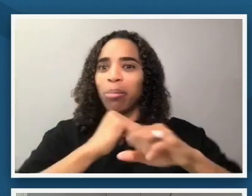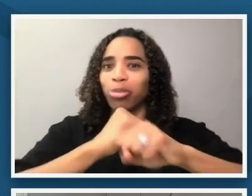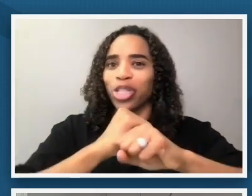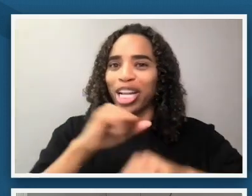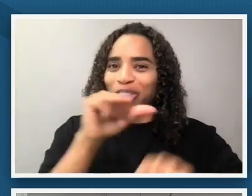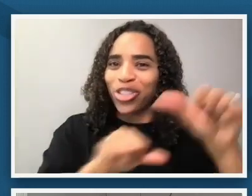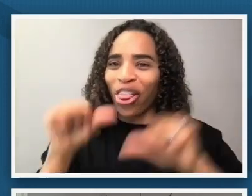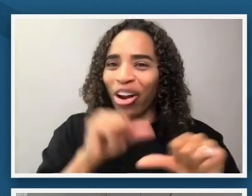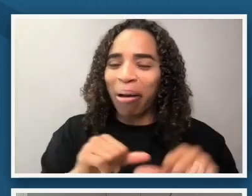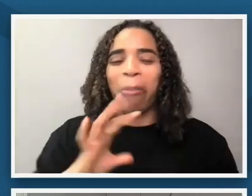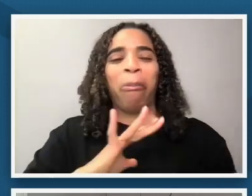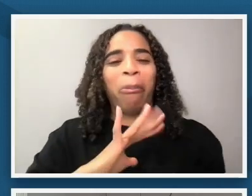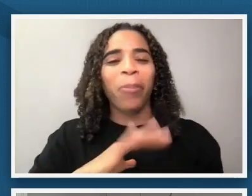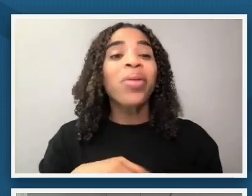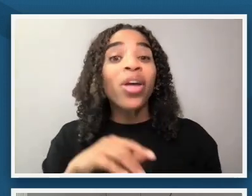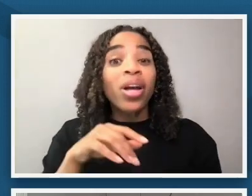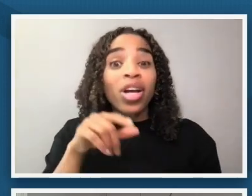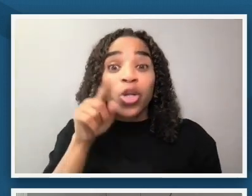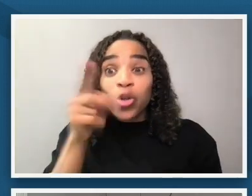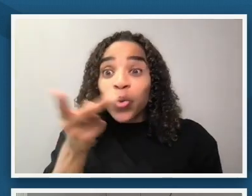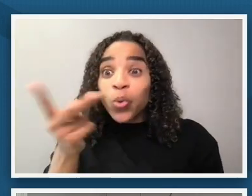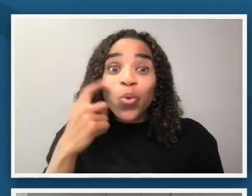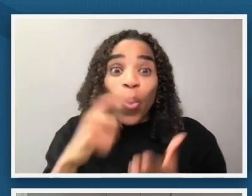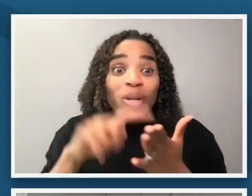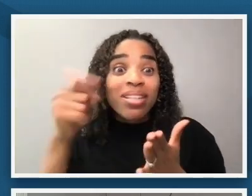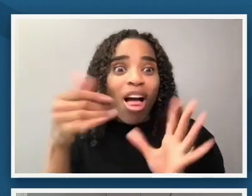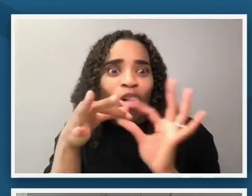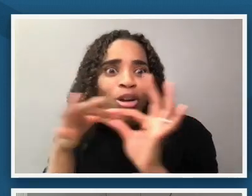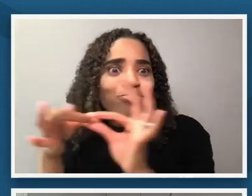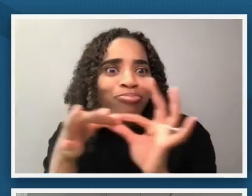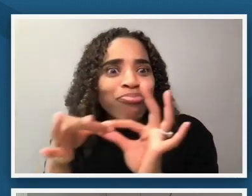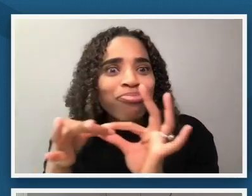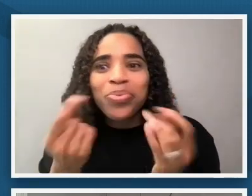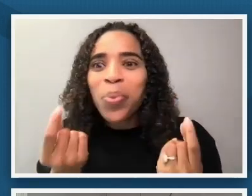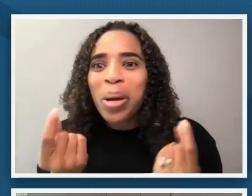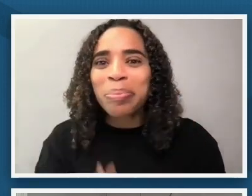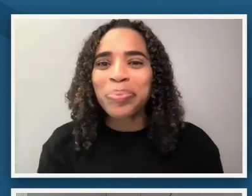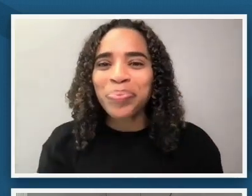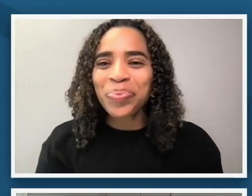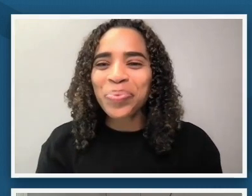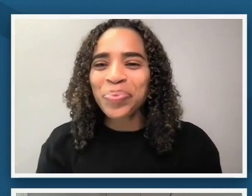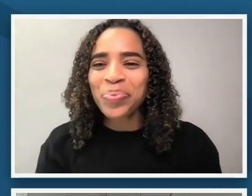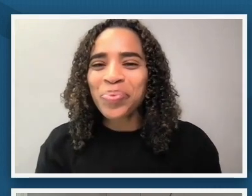connections that you to see or extensions